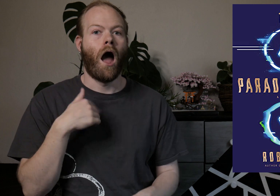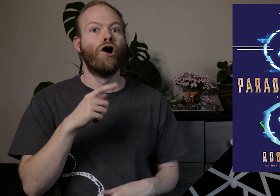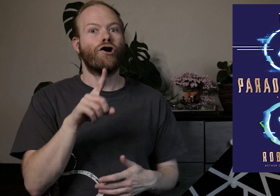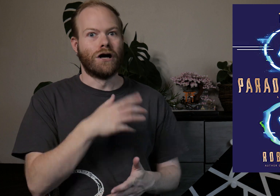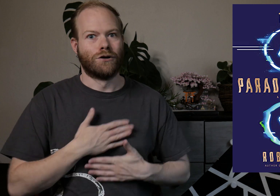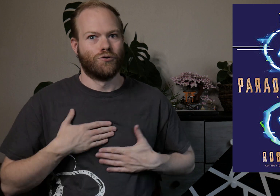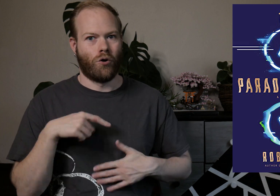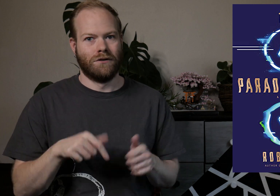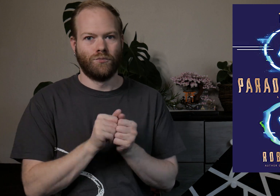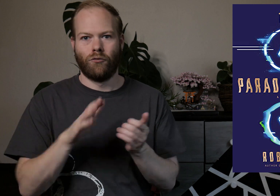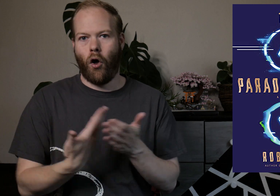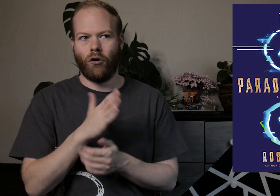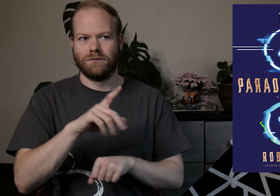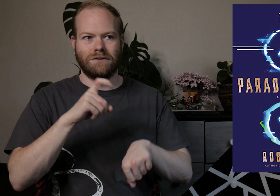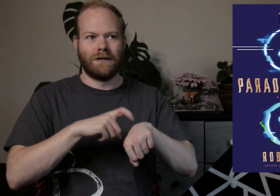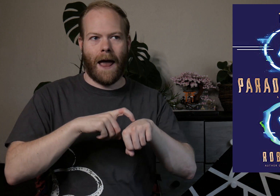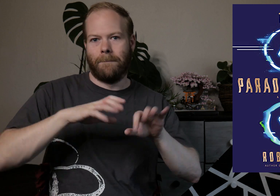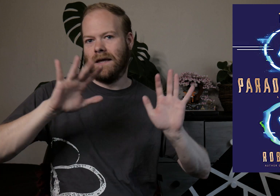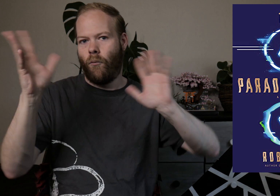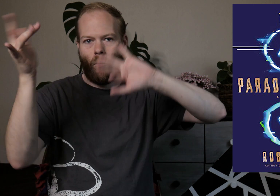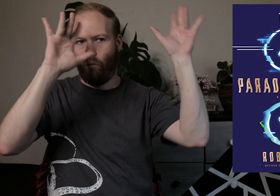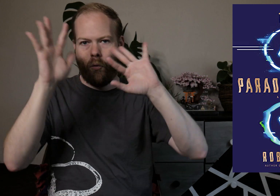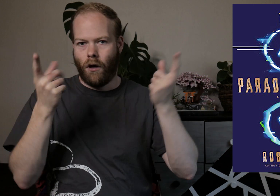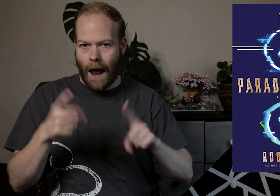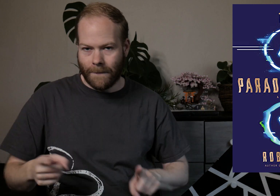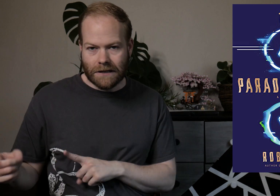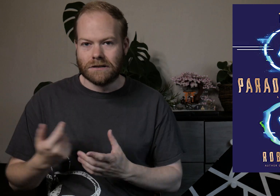I really enjoyed reading this, with all of its timey-wimey happenings!